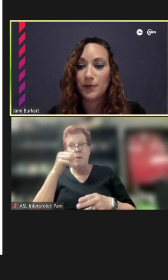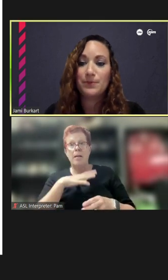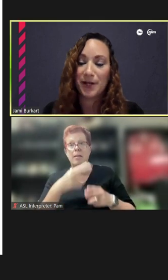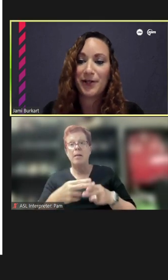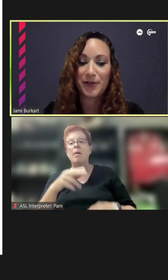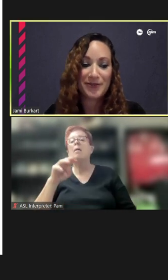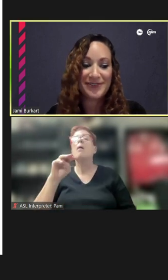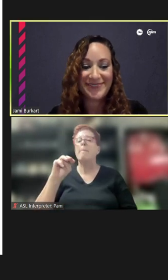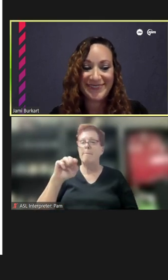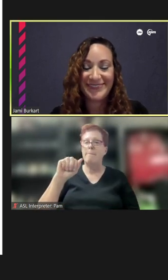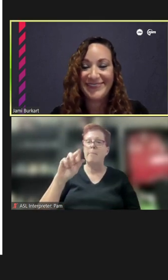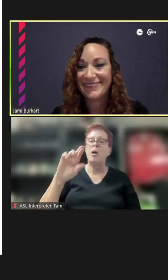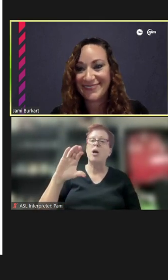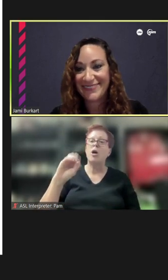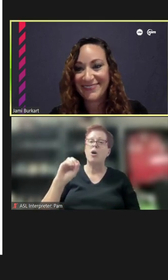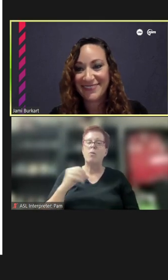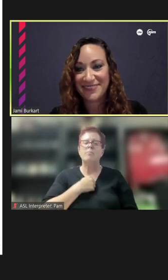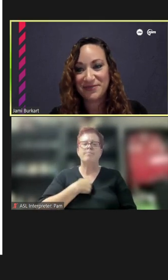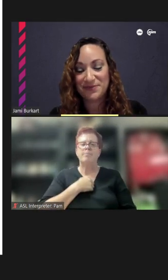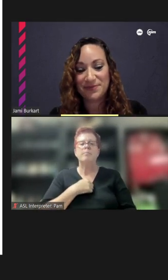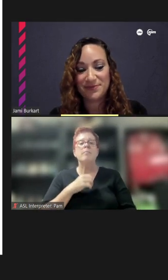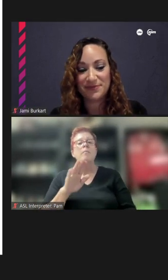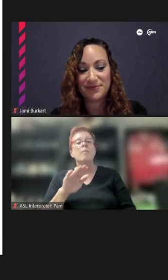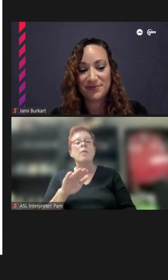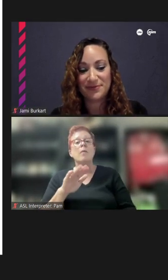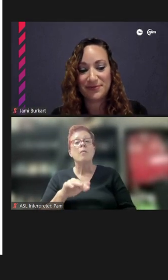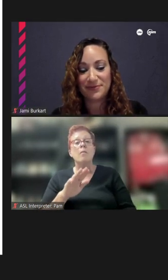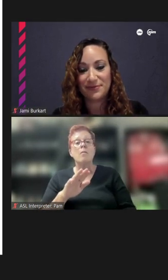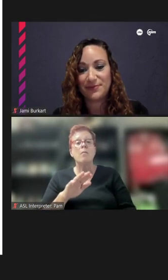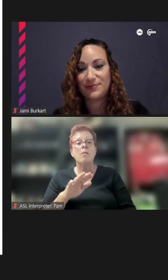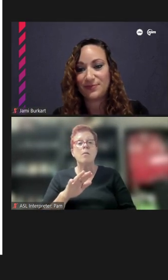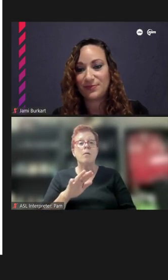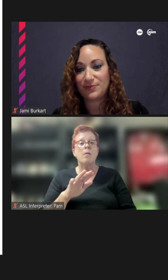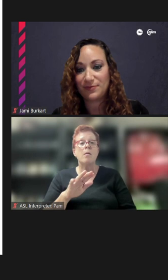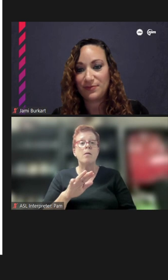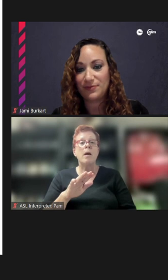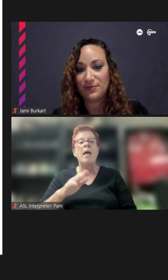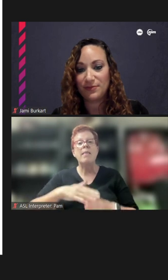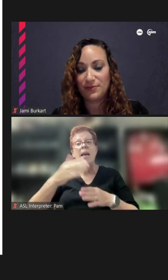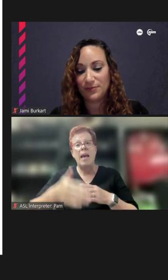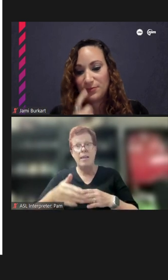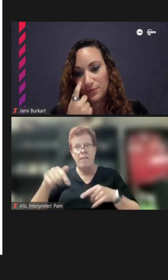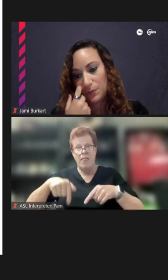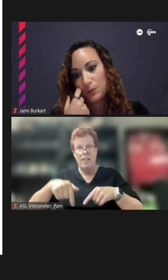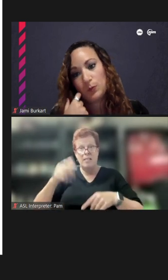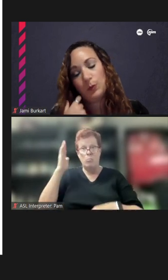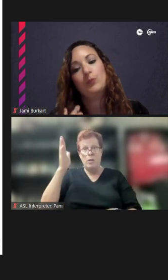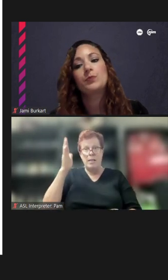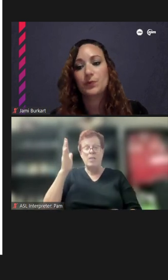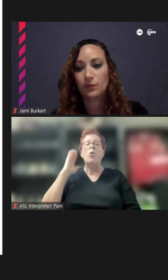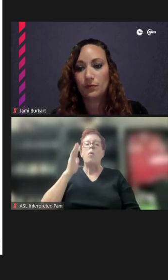Marco. I apologize, Marco. At the end of this presentation there will be multiple